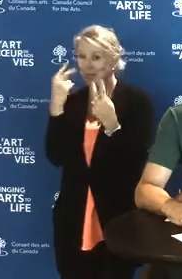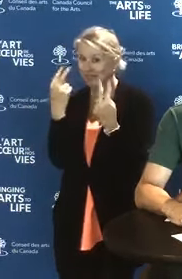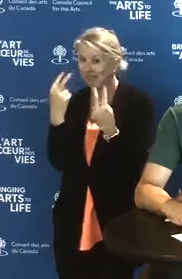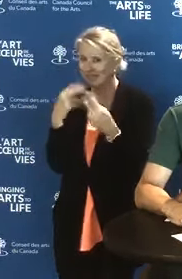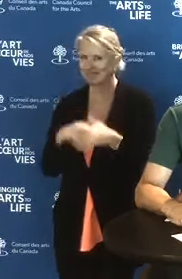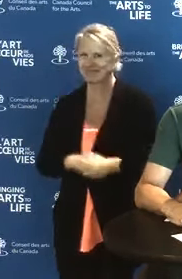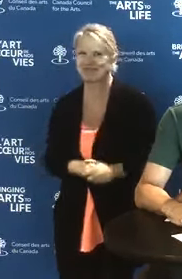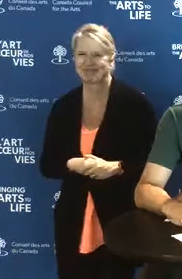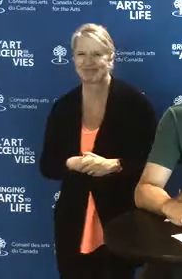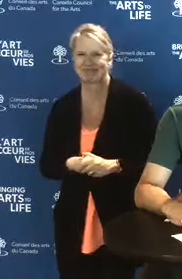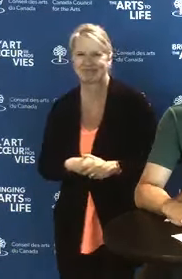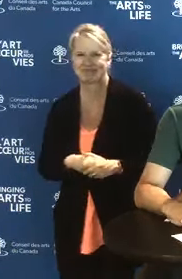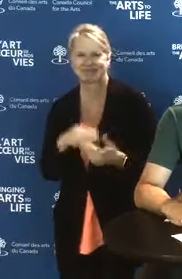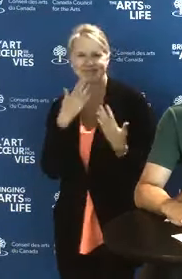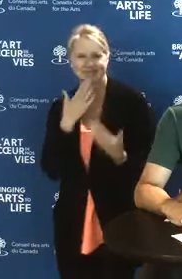Thanks.